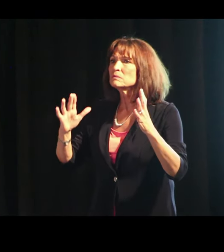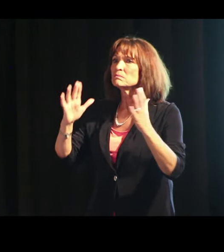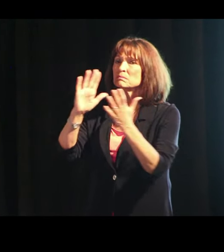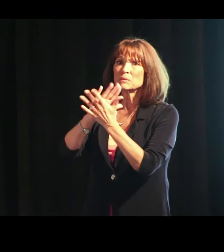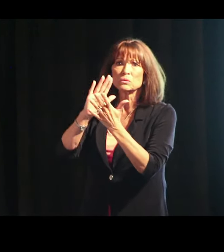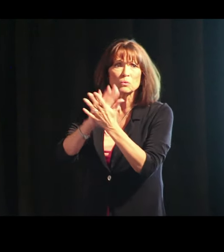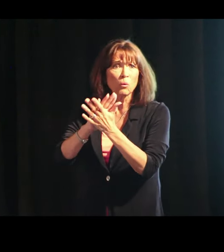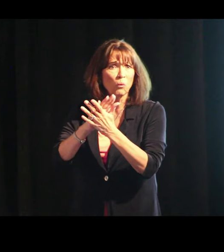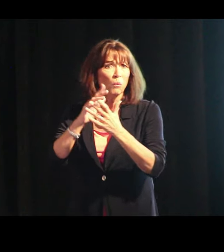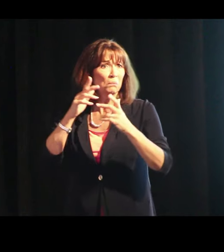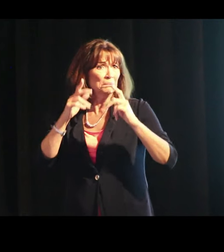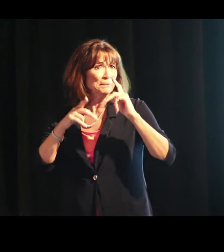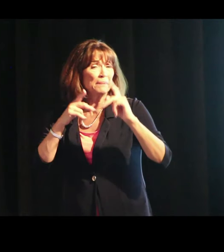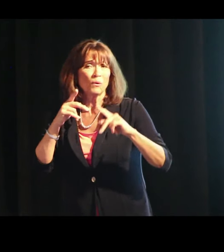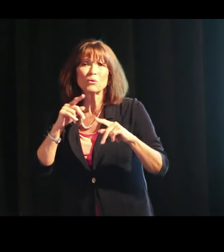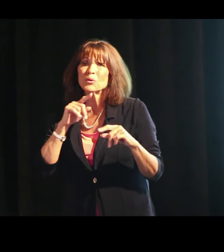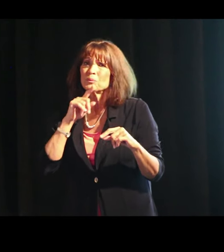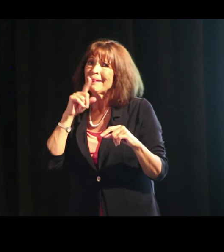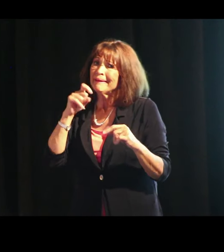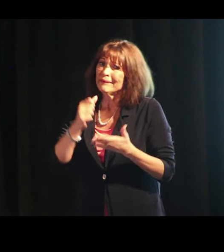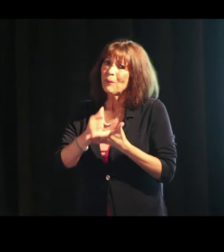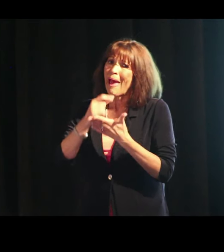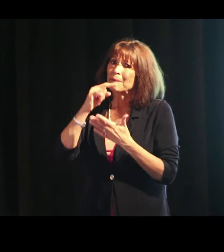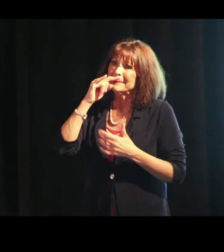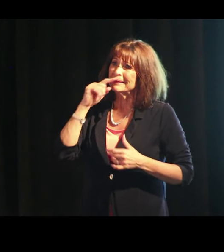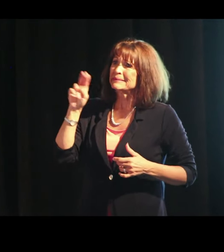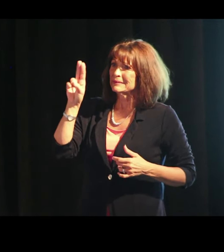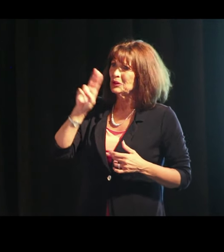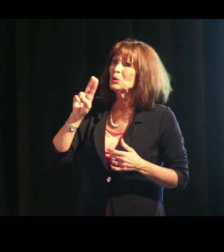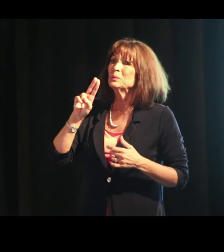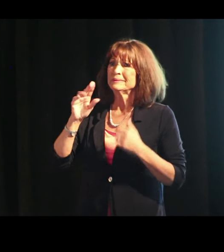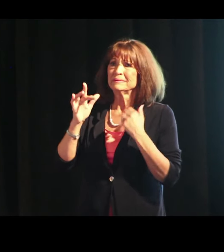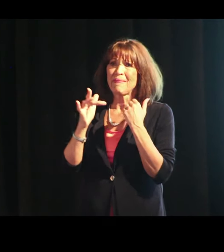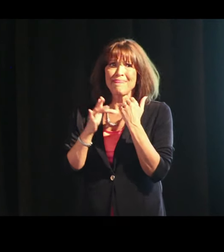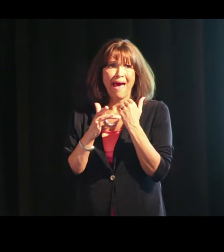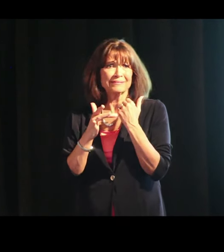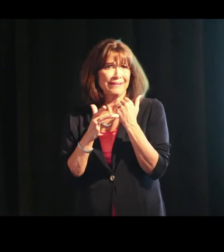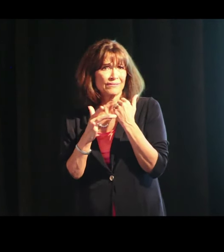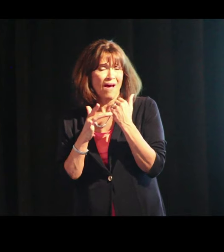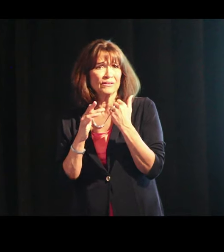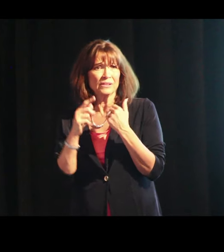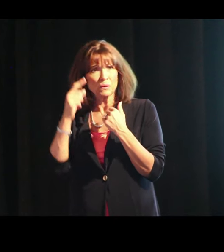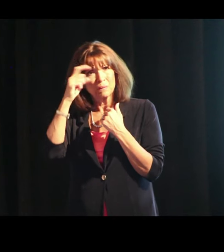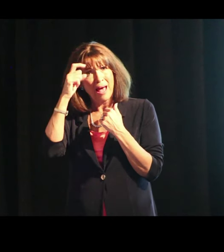Teachers in schools and people really need to help kids use their technology. Don't make them leave it at home.